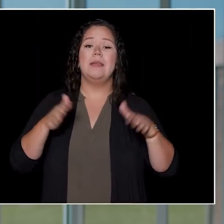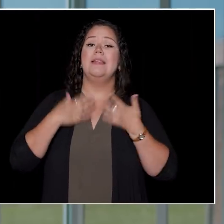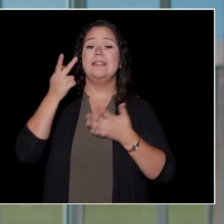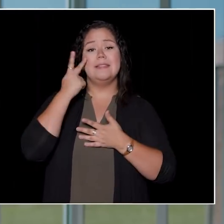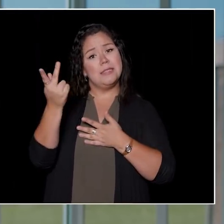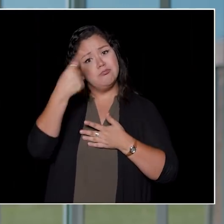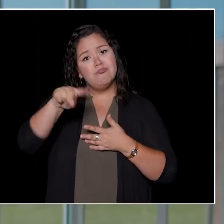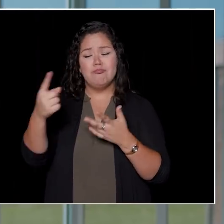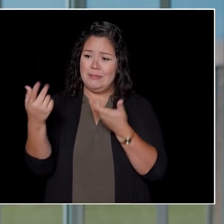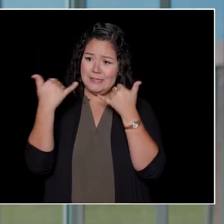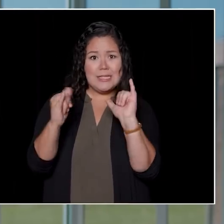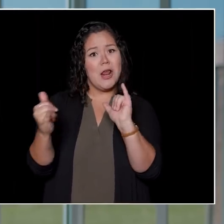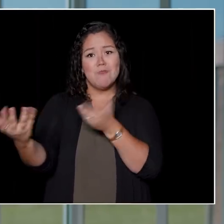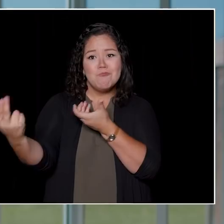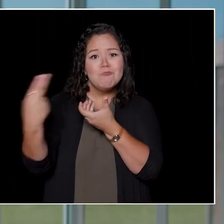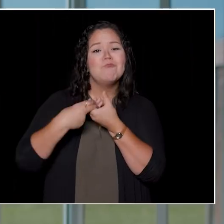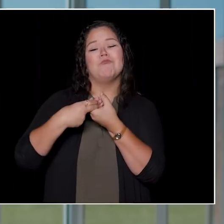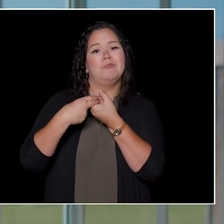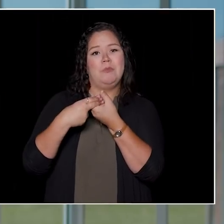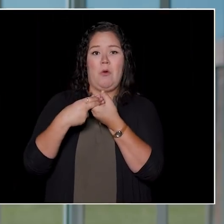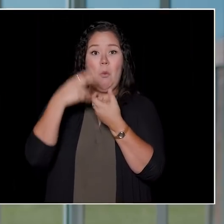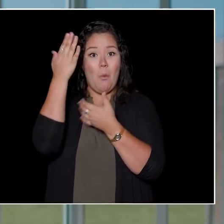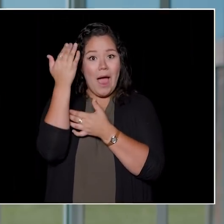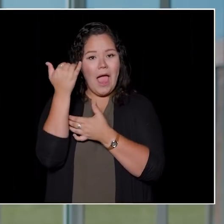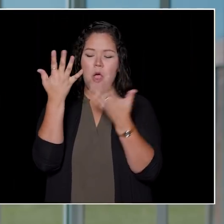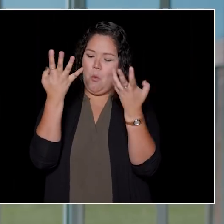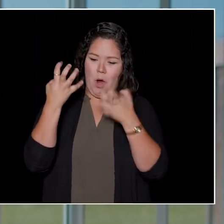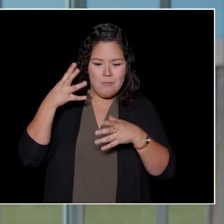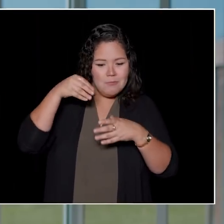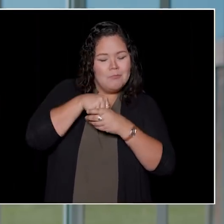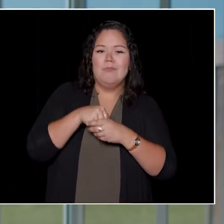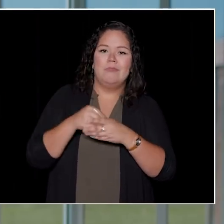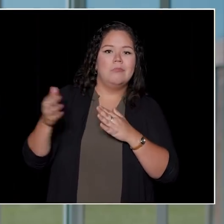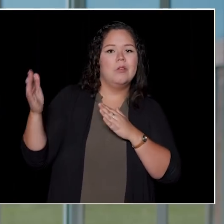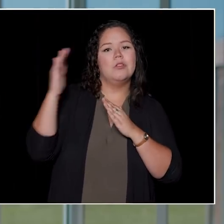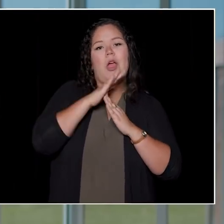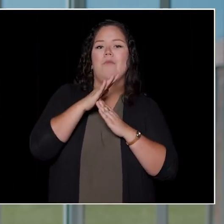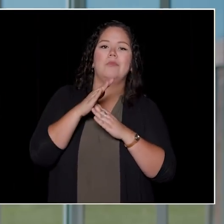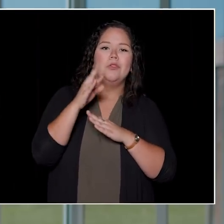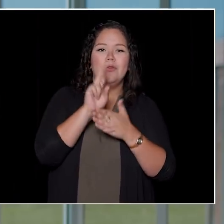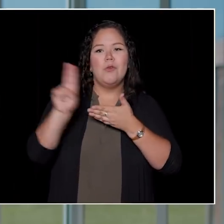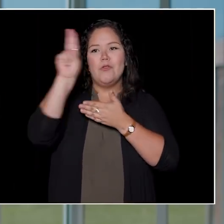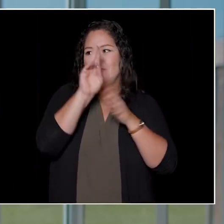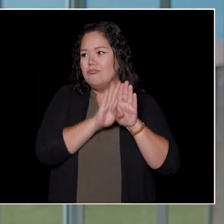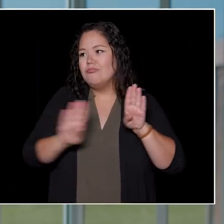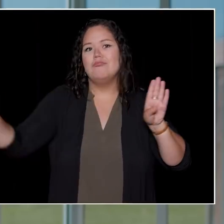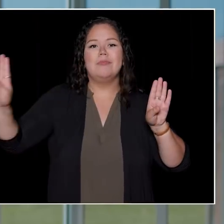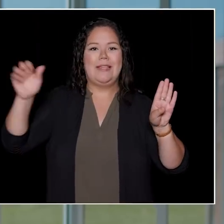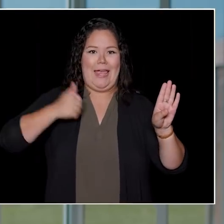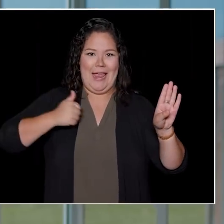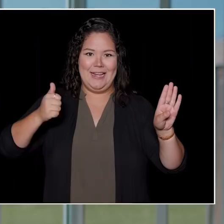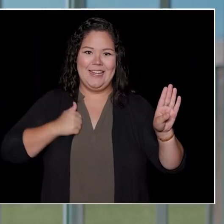you're here to be a part of the best university in Canada,